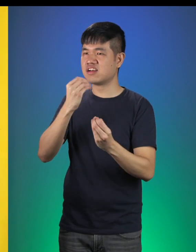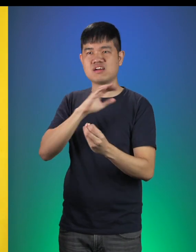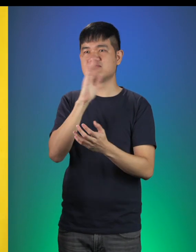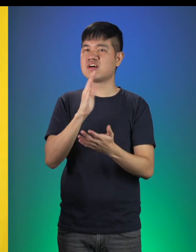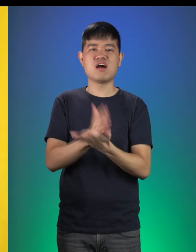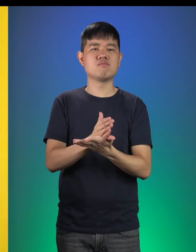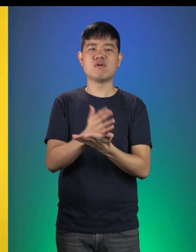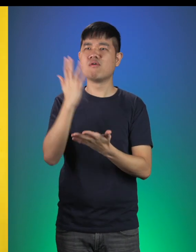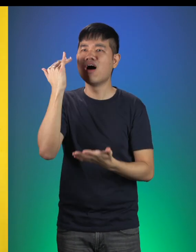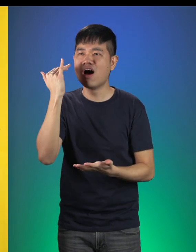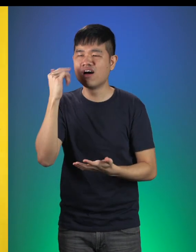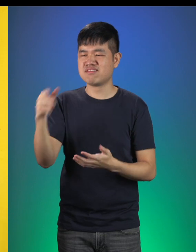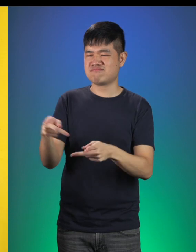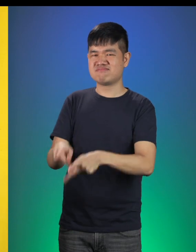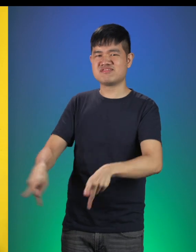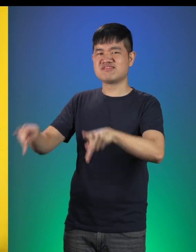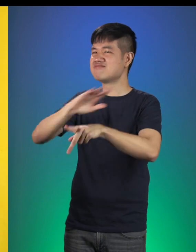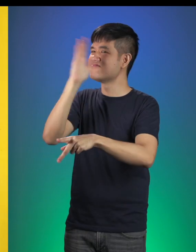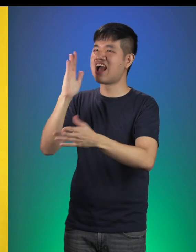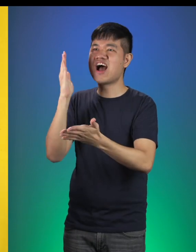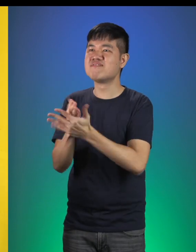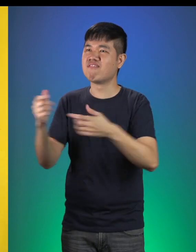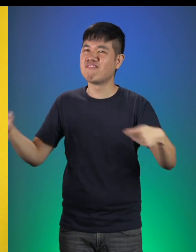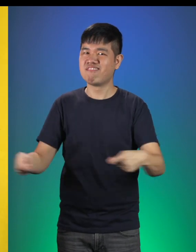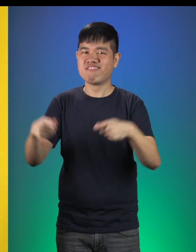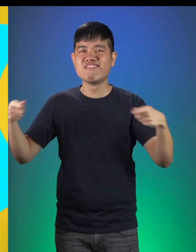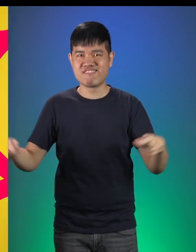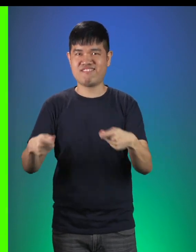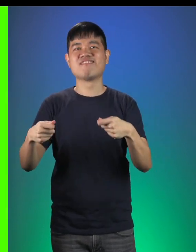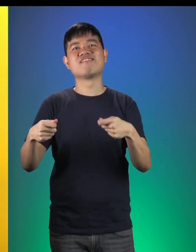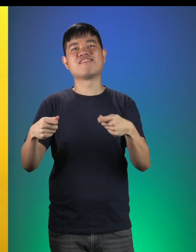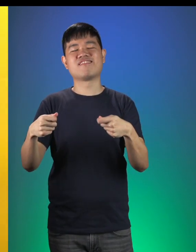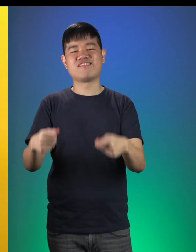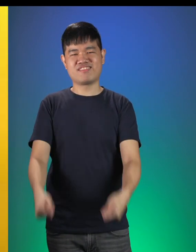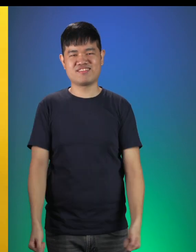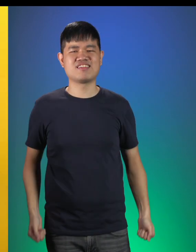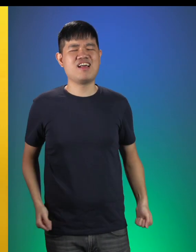because the magic porridge pot did not stop cooking! BB Wolf: [belch] Oh dear.